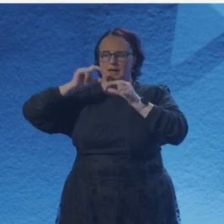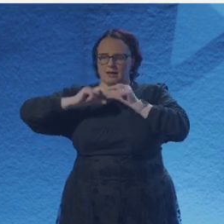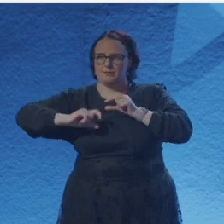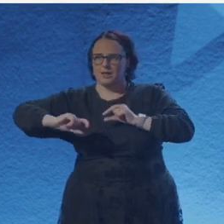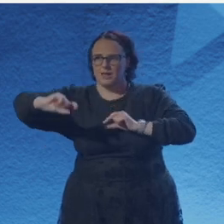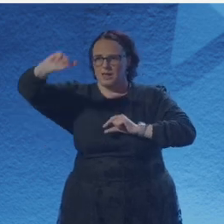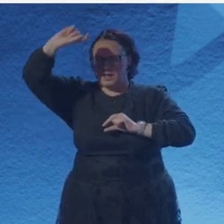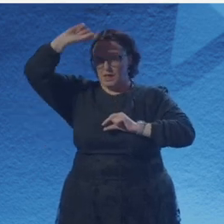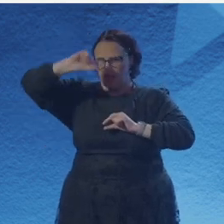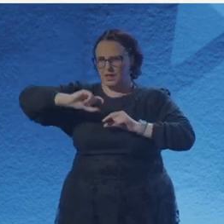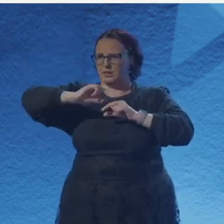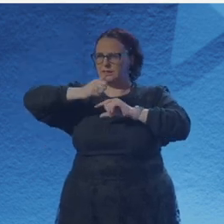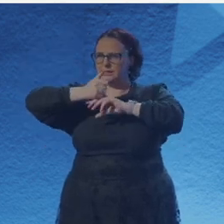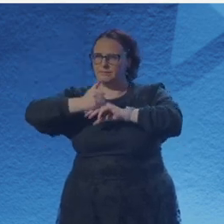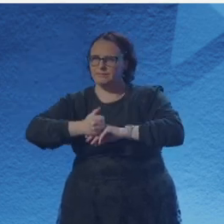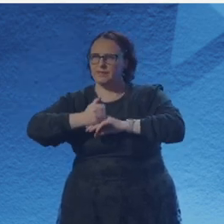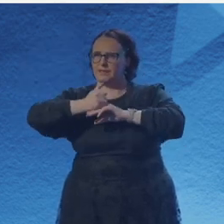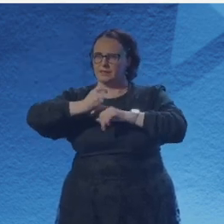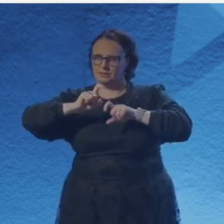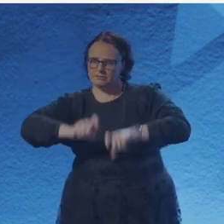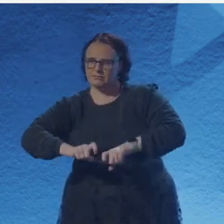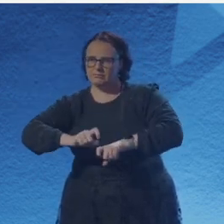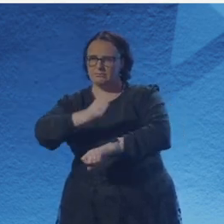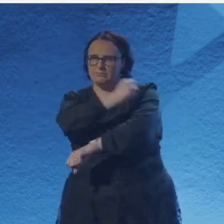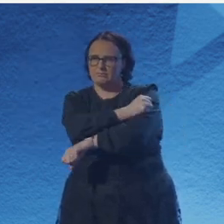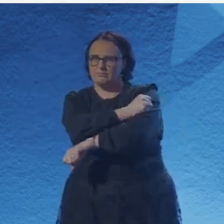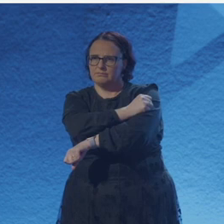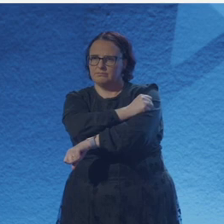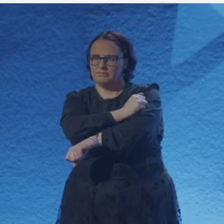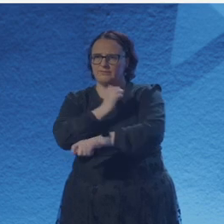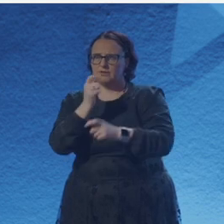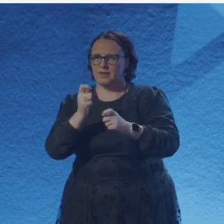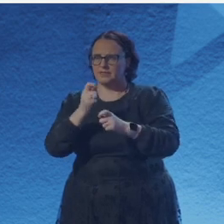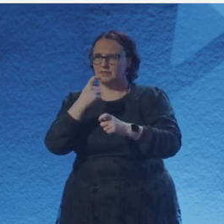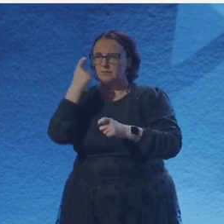Only power, only the big, the wide, the open.